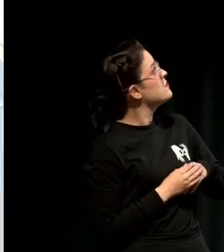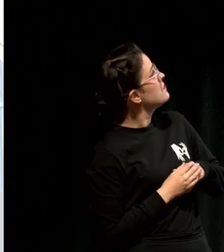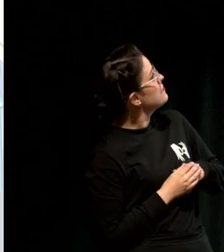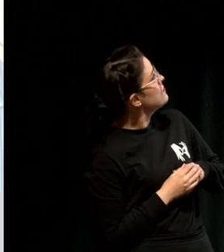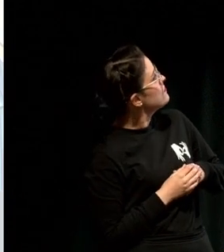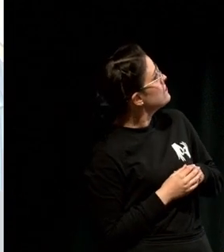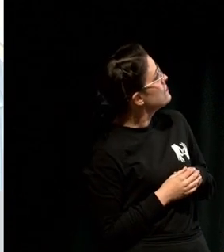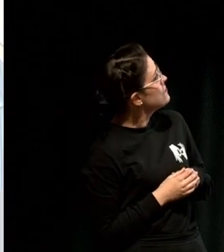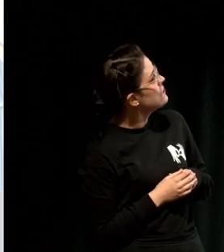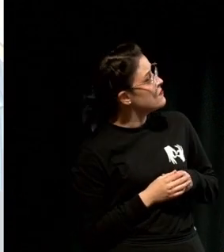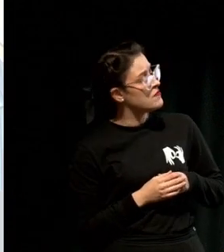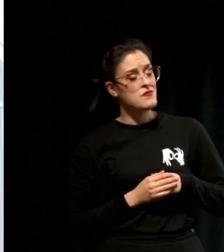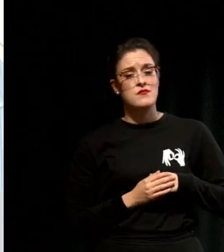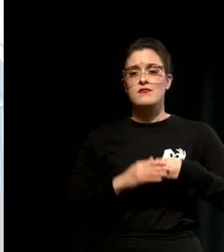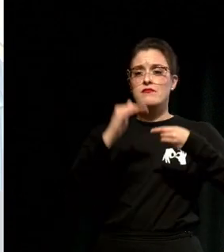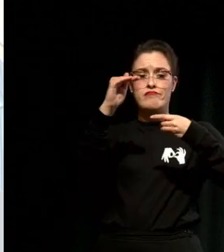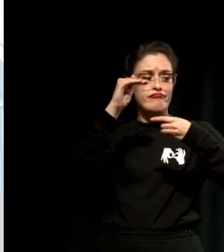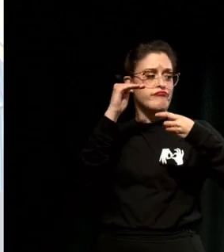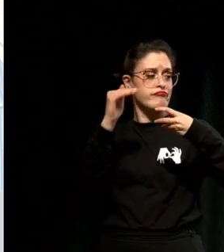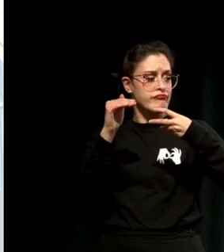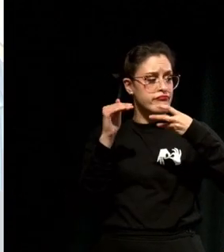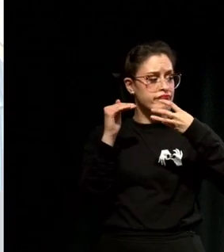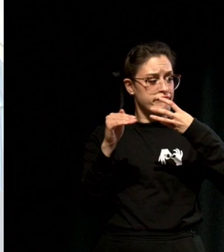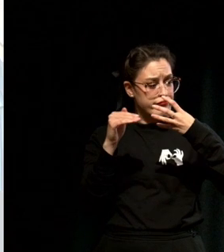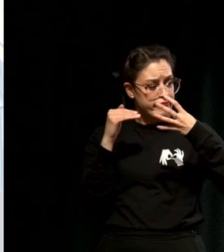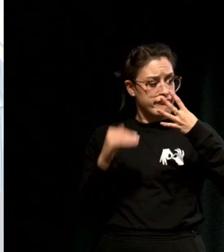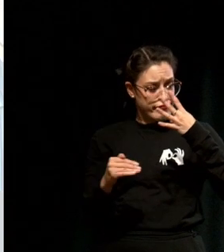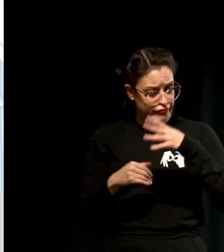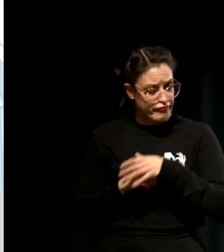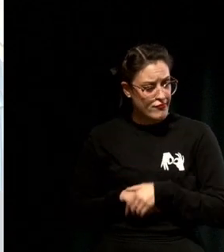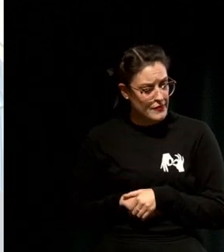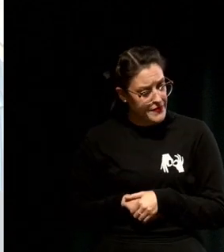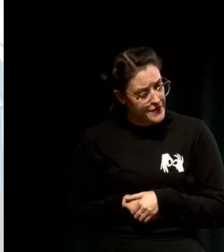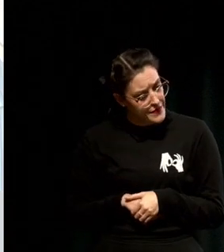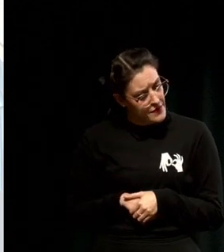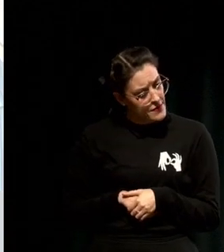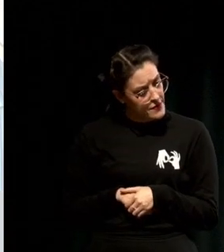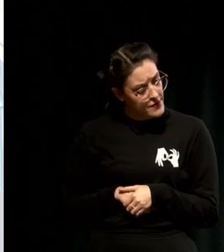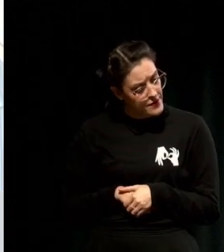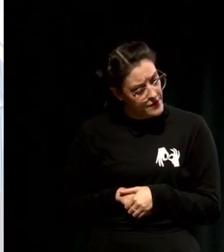It's stepping outside of the drama triangle not being a victim, villain, or hero or recognizing